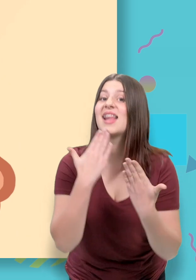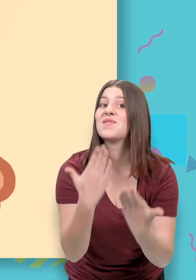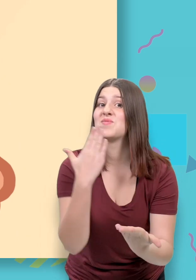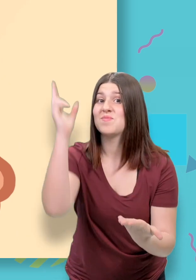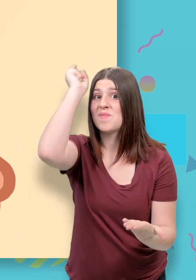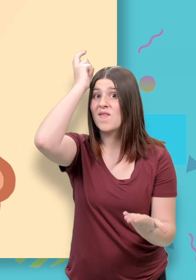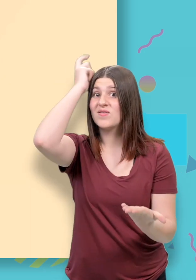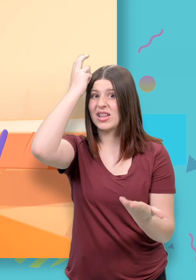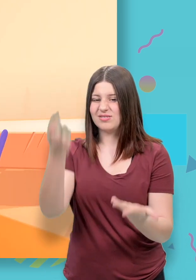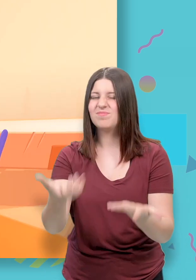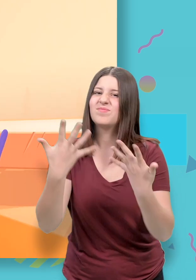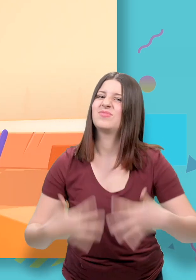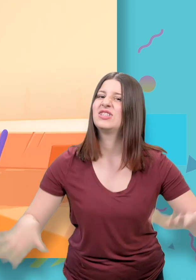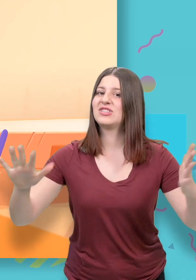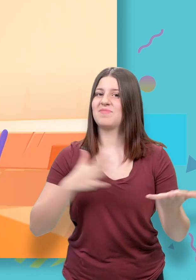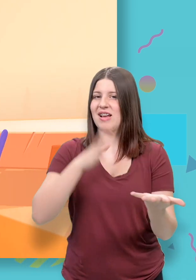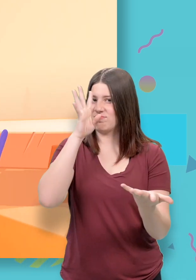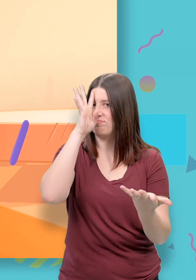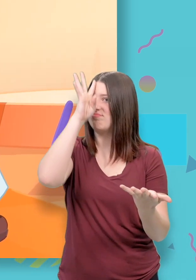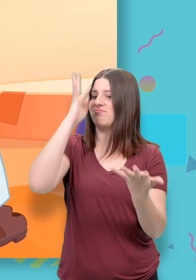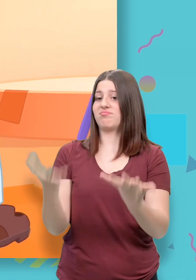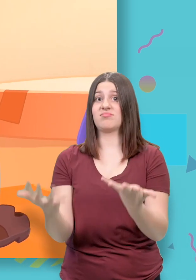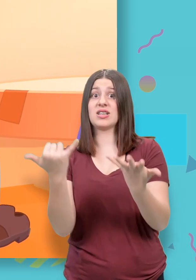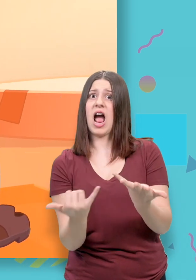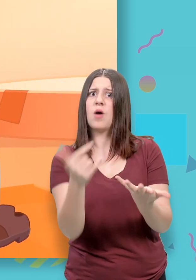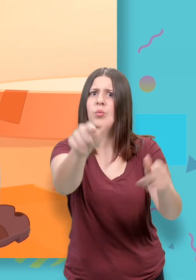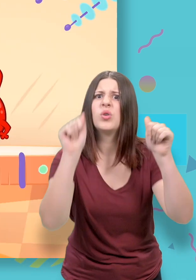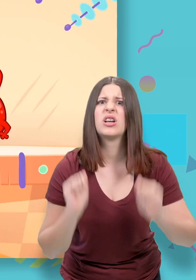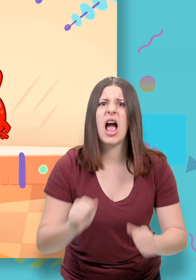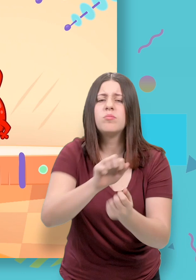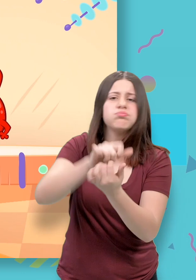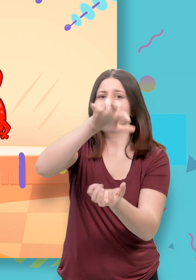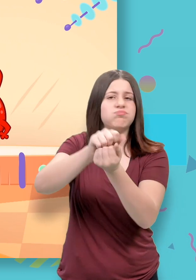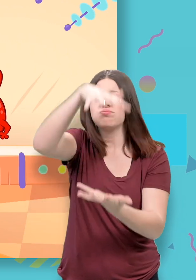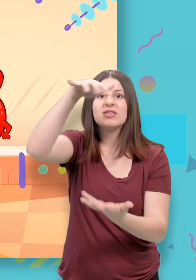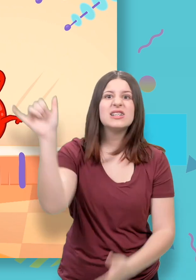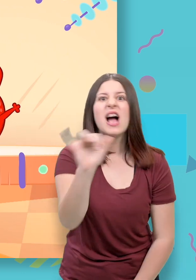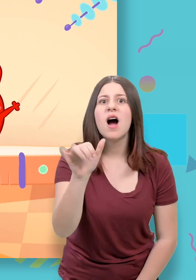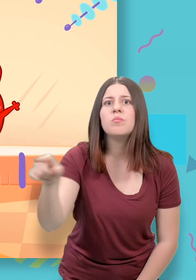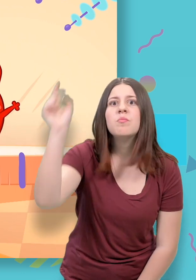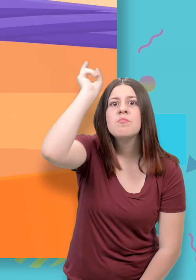With my latest invention, you will be able to morph just like Morphle!